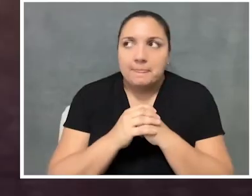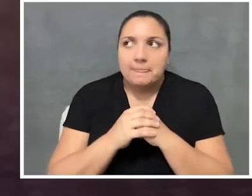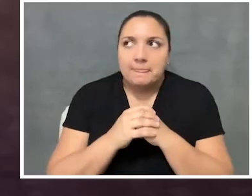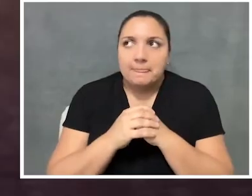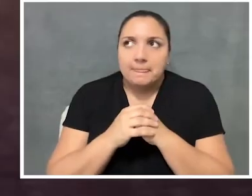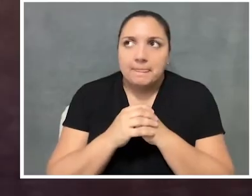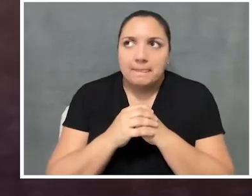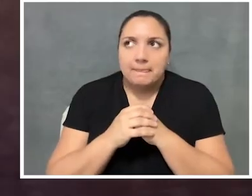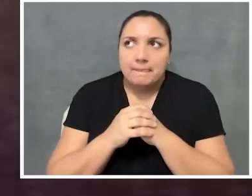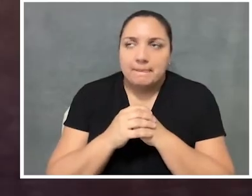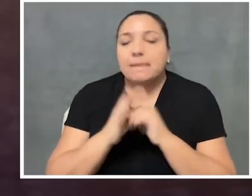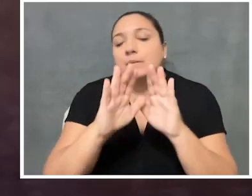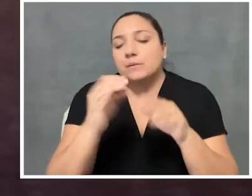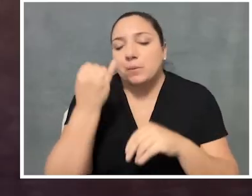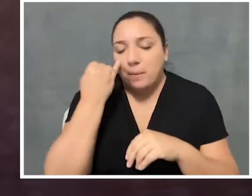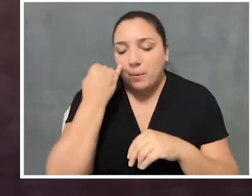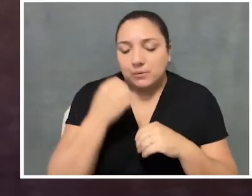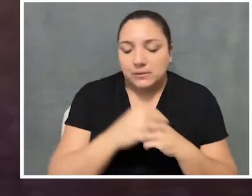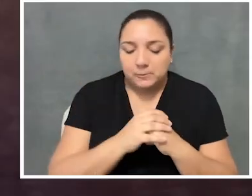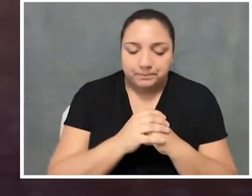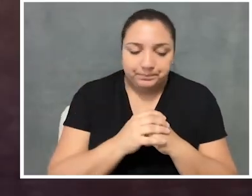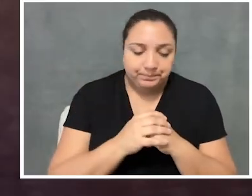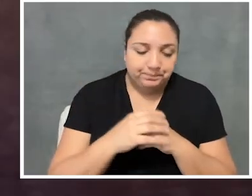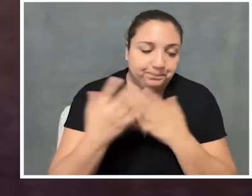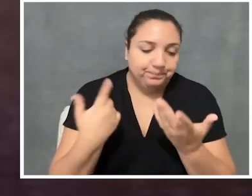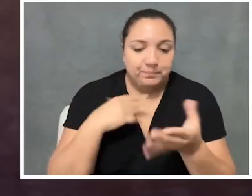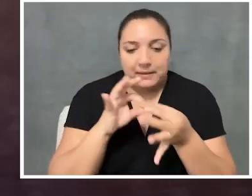Have you seen, say, you know, if we say here, you know,